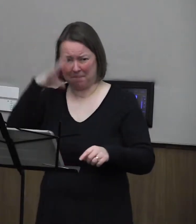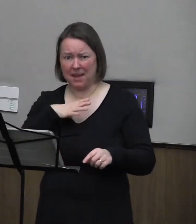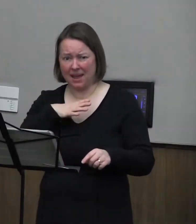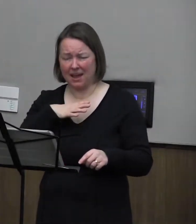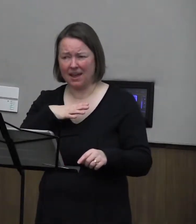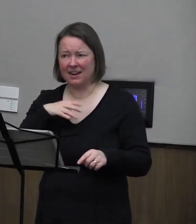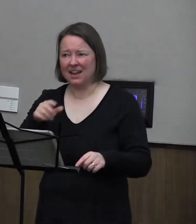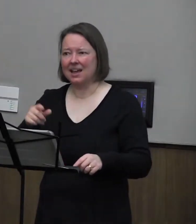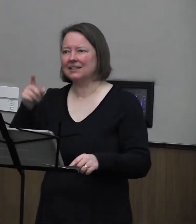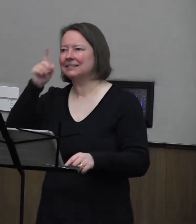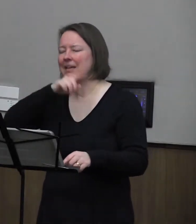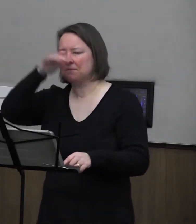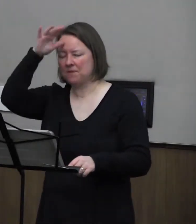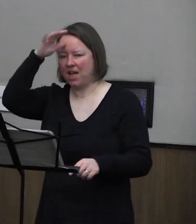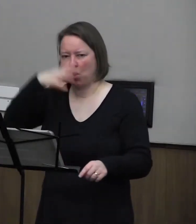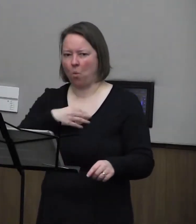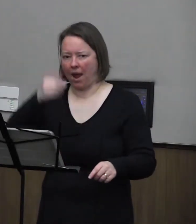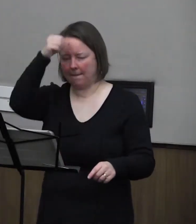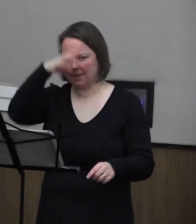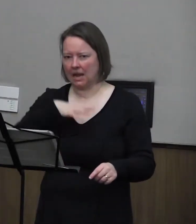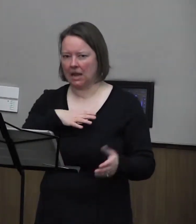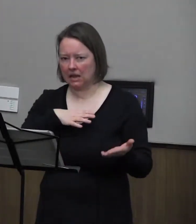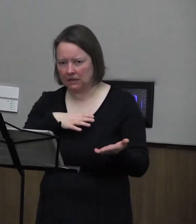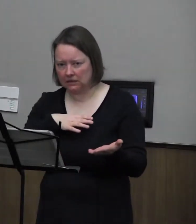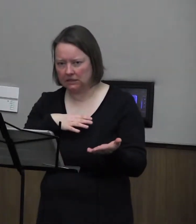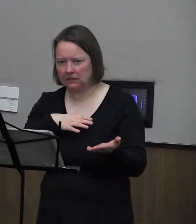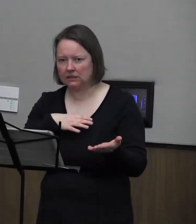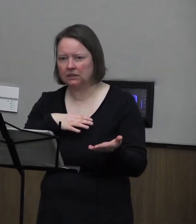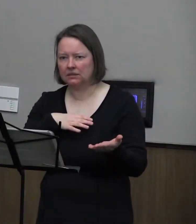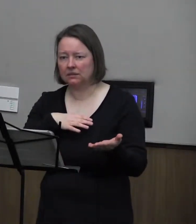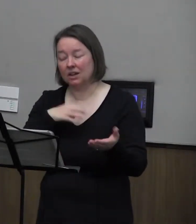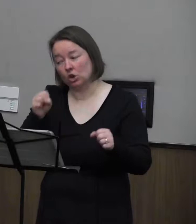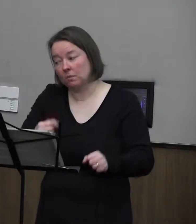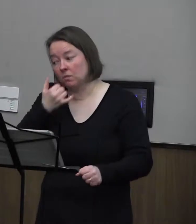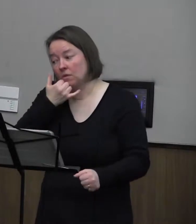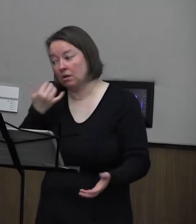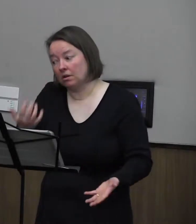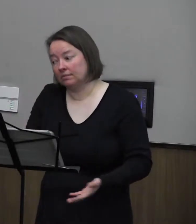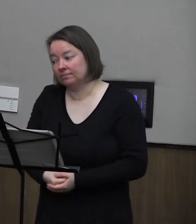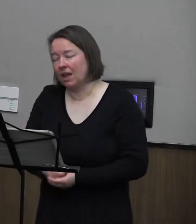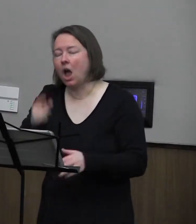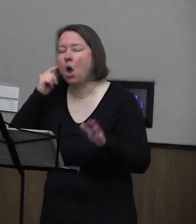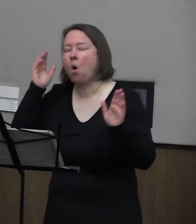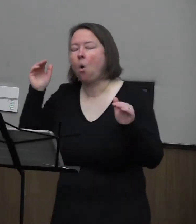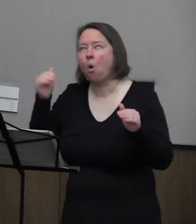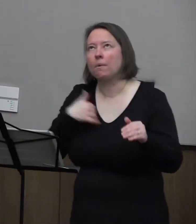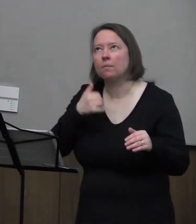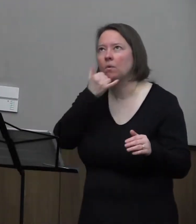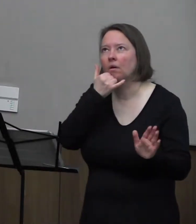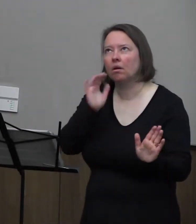and the stepfather is a white man. I could be wrong. I hope I am wrong.